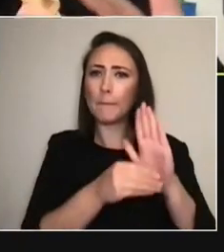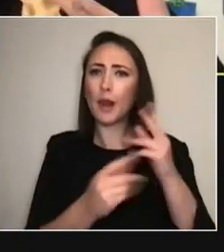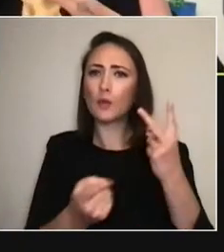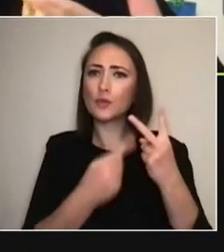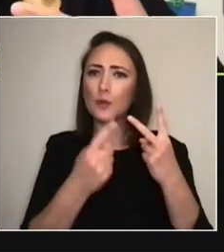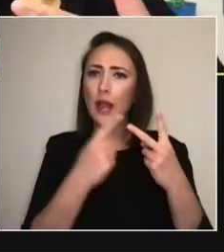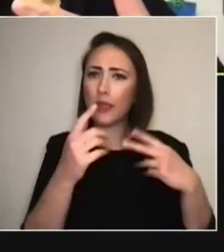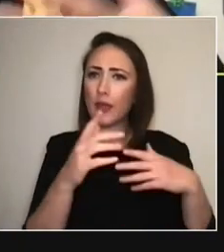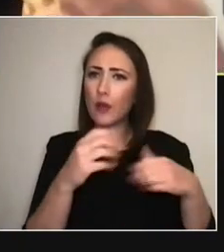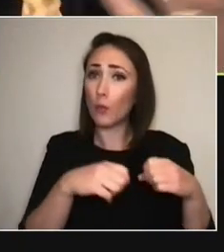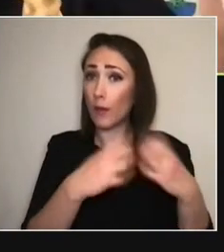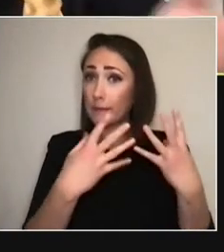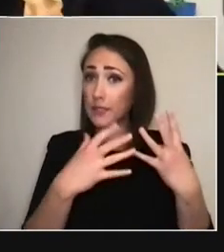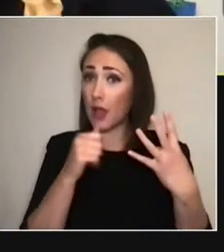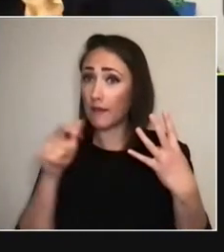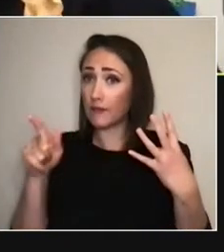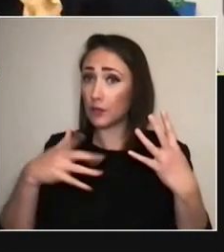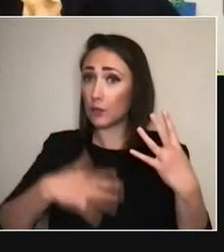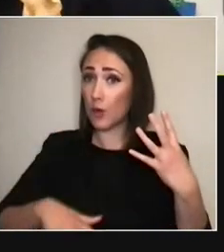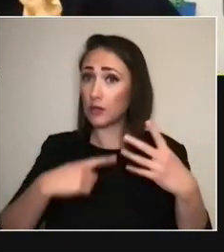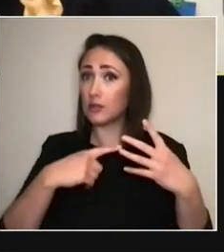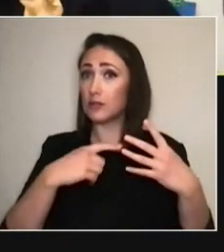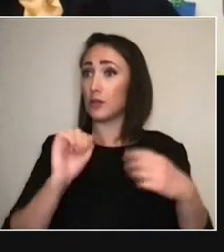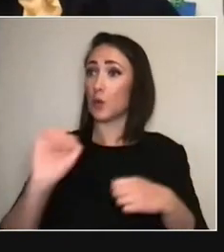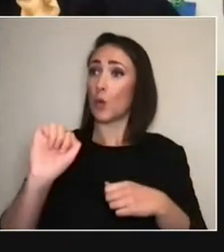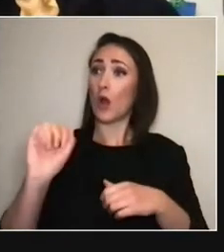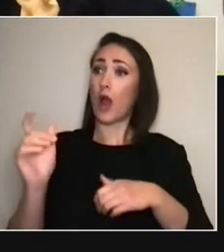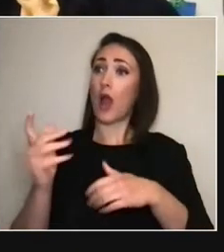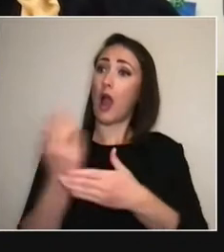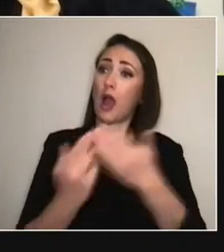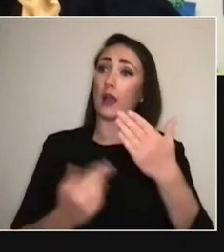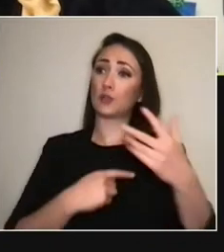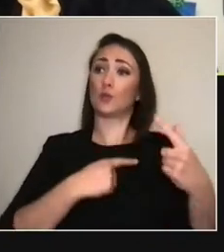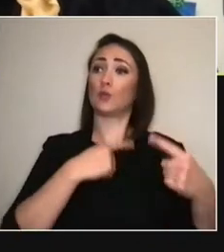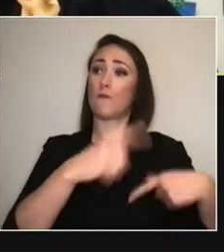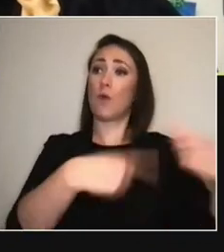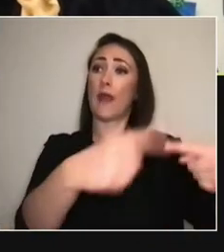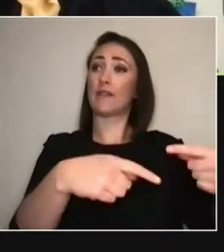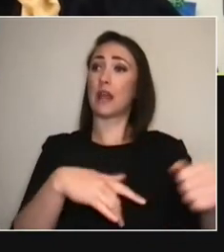if they did want it to kind of live forever somewhere else.